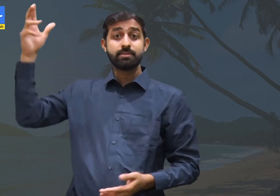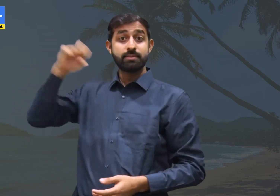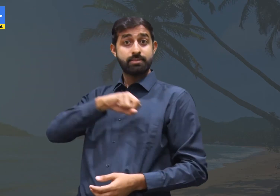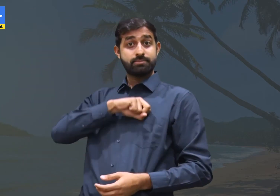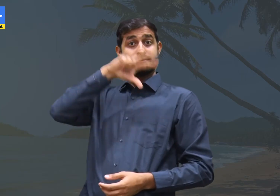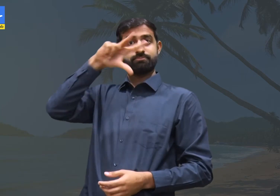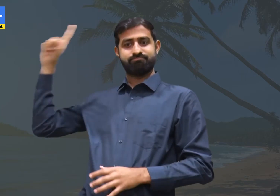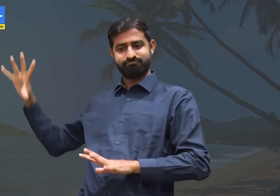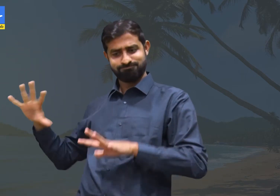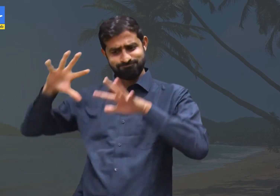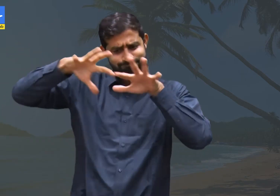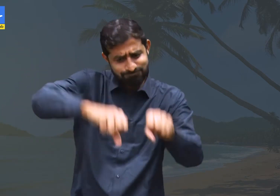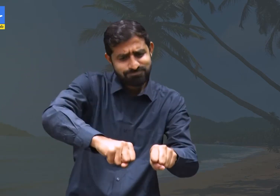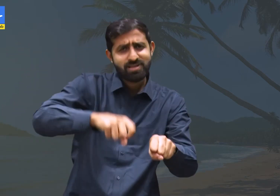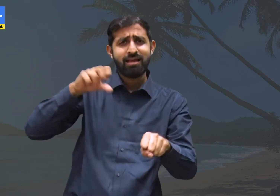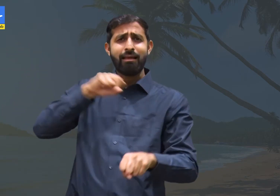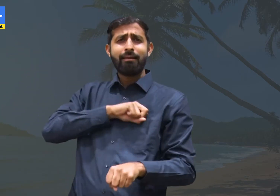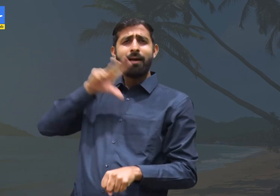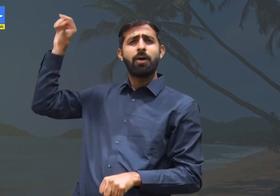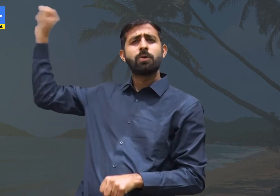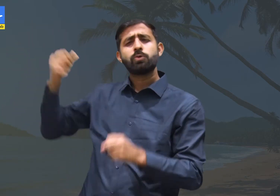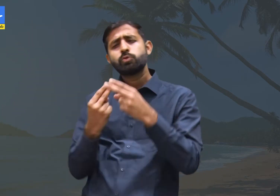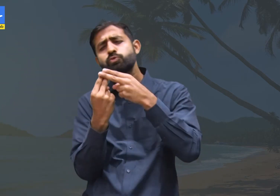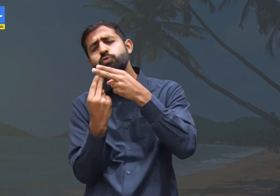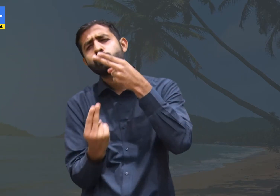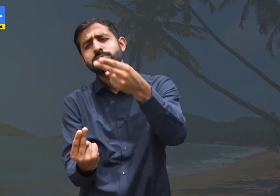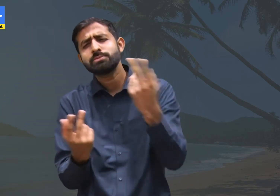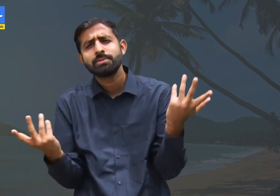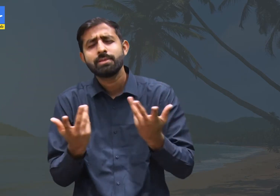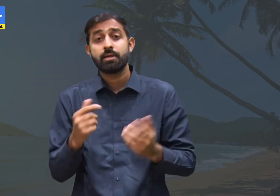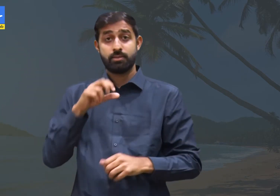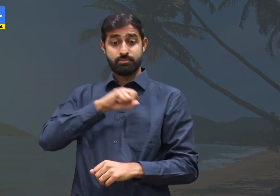about good old Portuguese days when they were residing there.